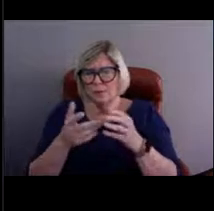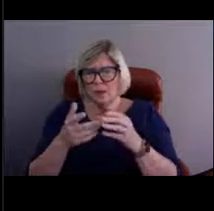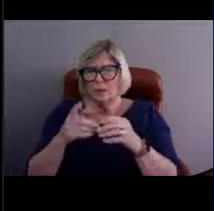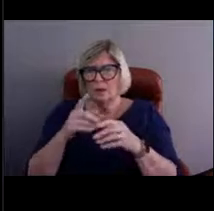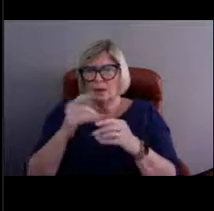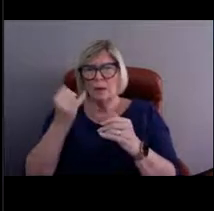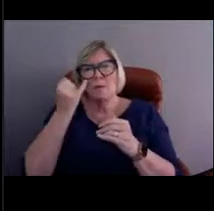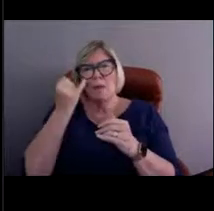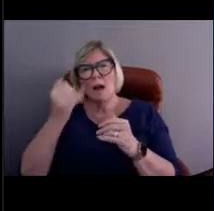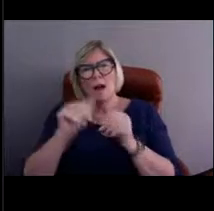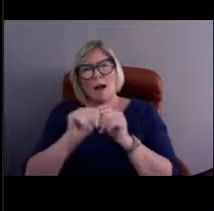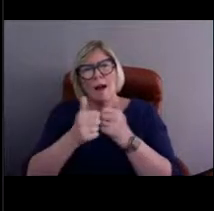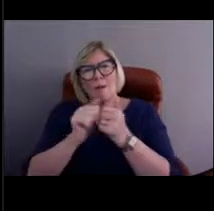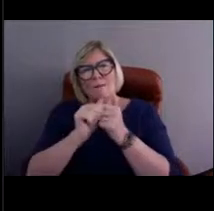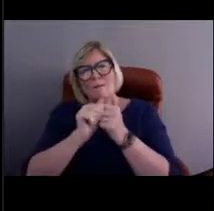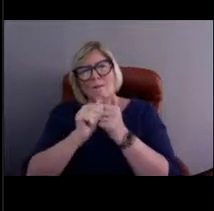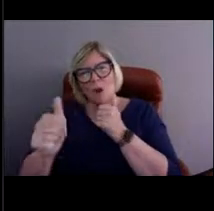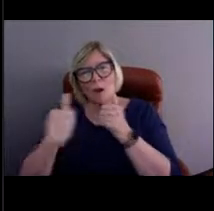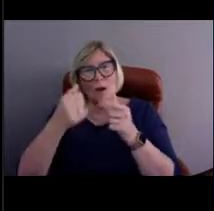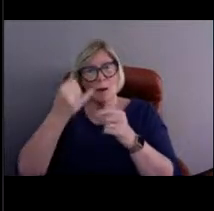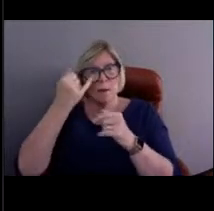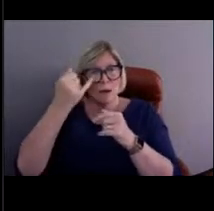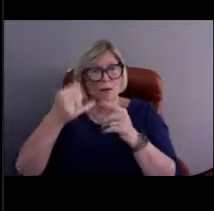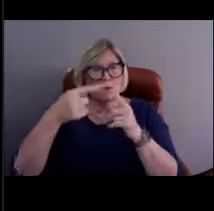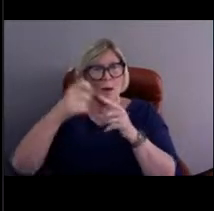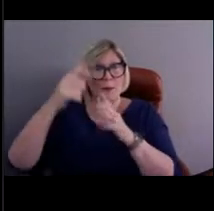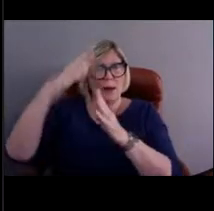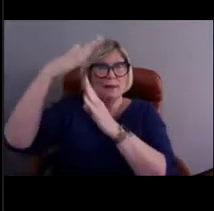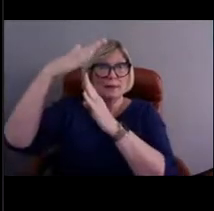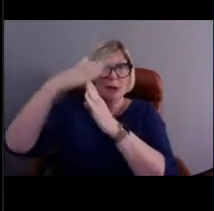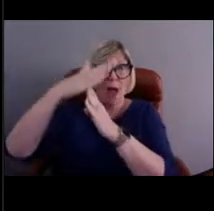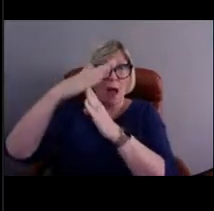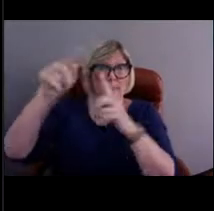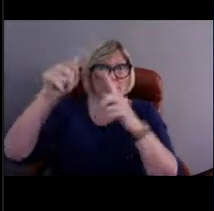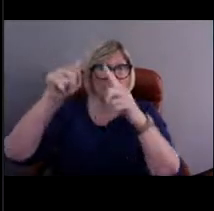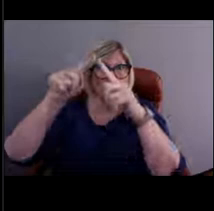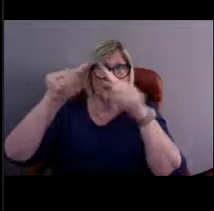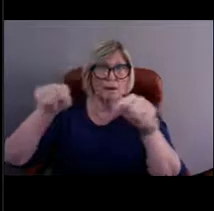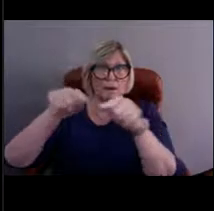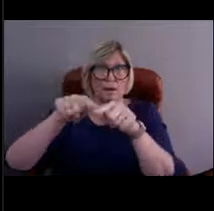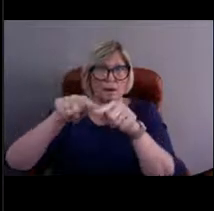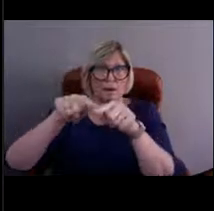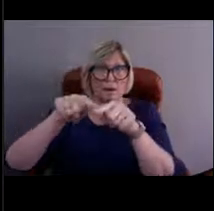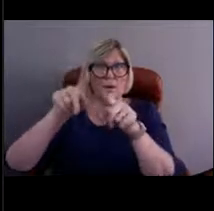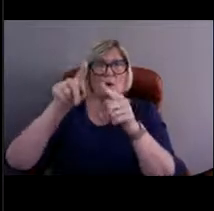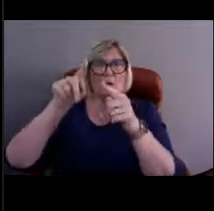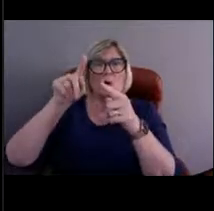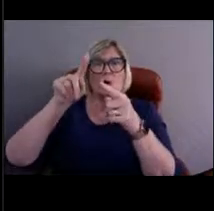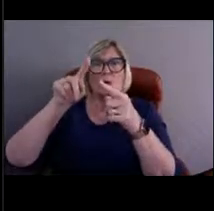So imagine going from the topmost to the bottom-most tropical atmosphere and ocean buoy.